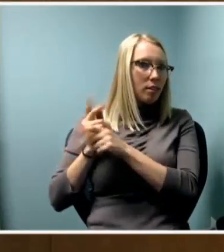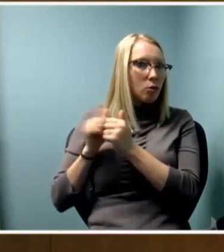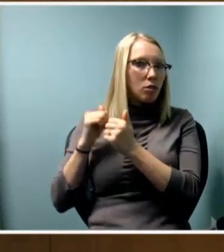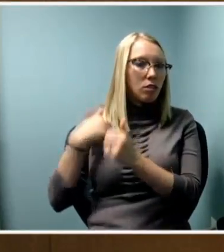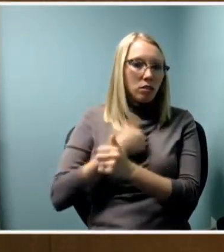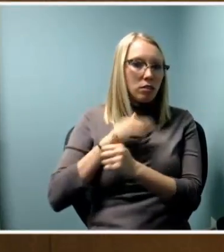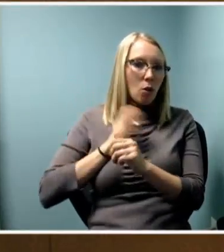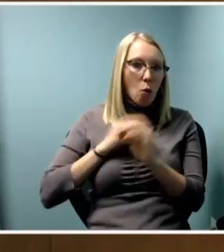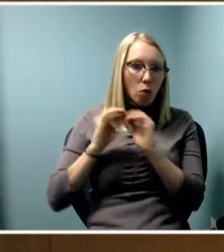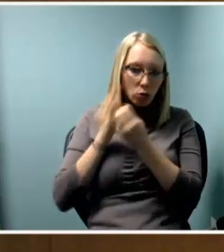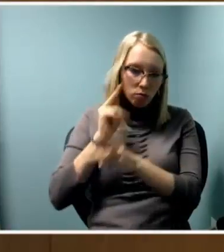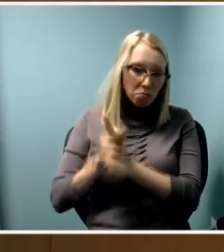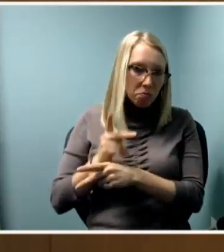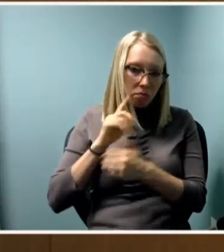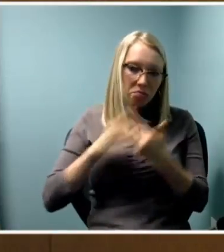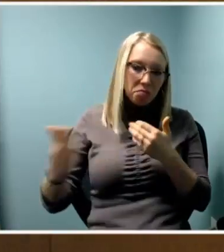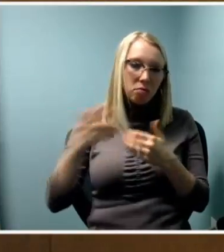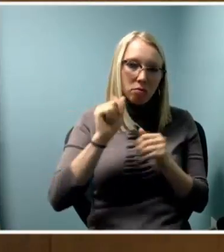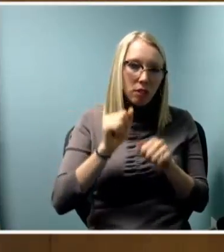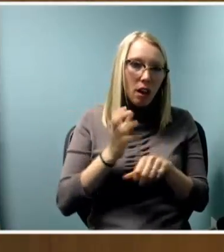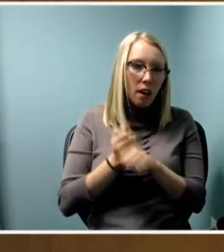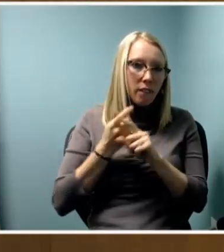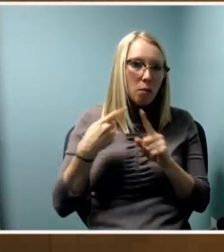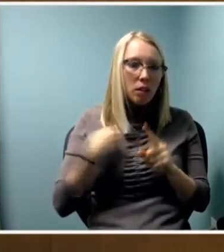So yes this will be available as well. Yeah?